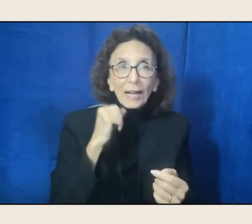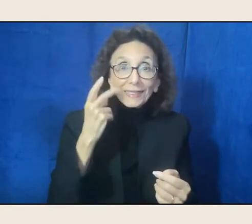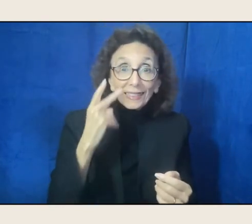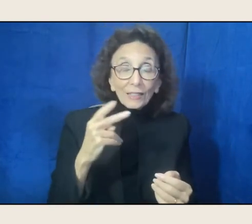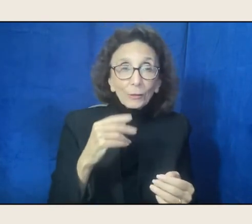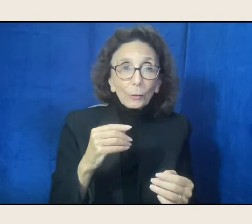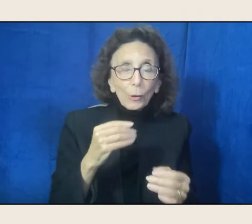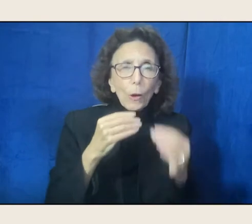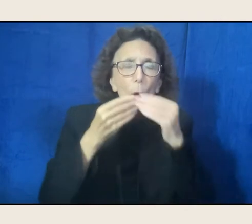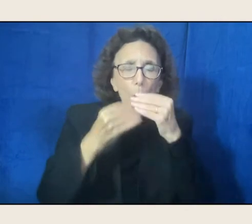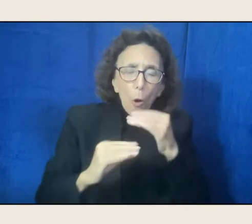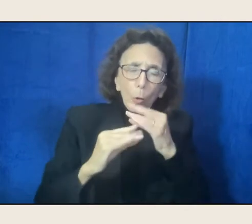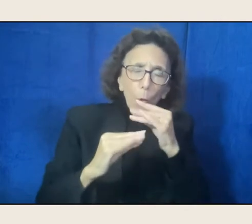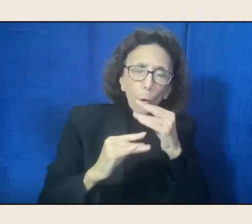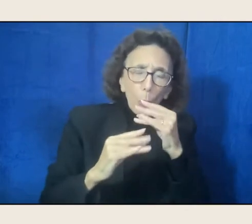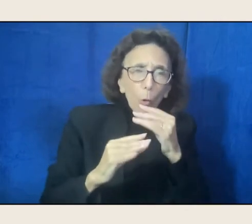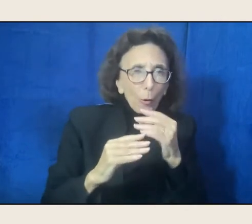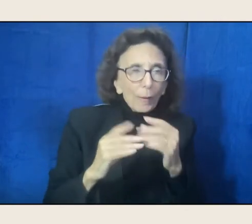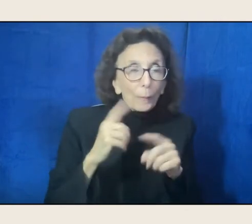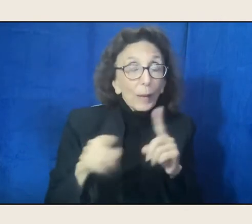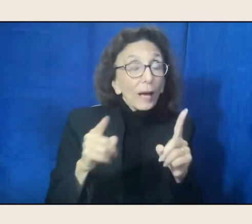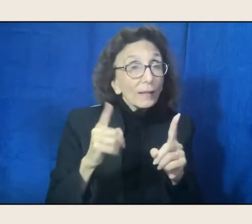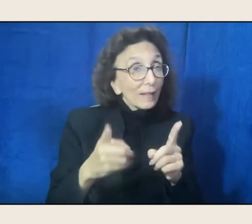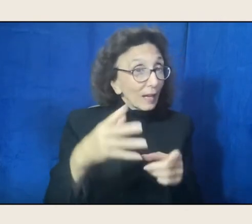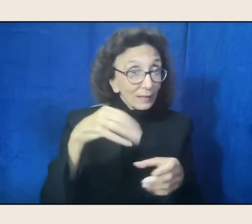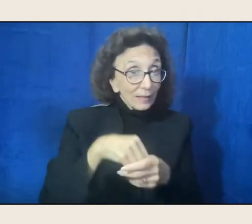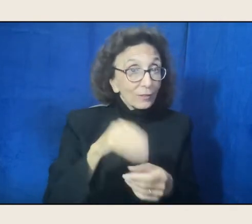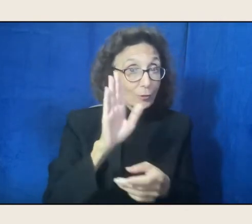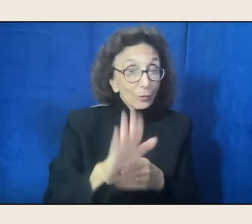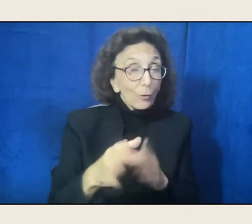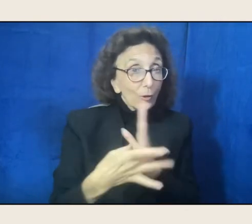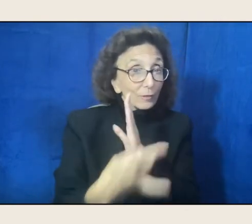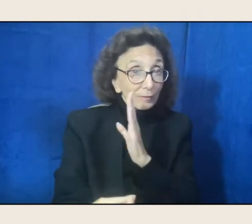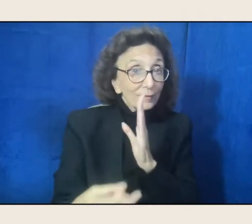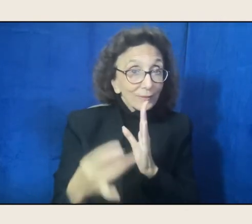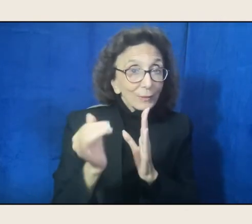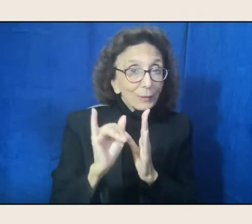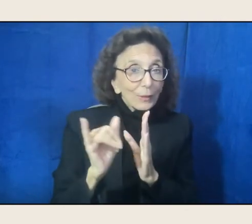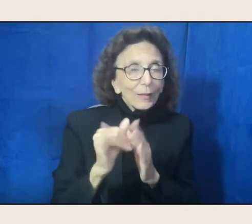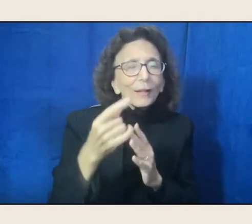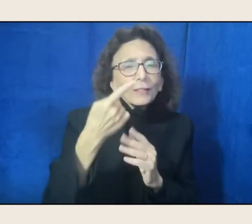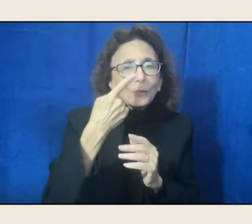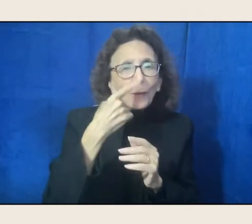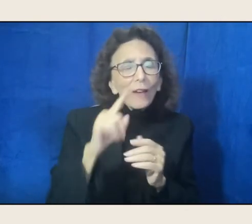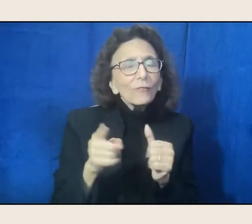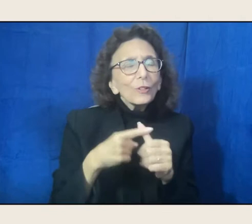but that's also a part of your artistic practice, so if you could just start with talking about that piece,